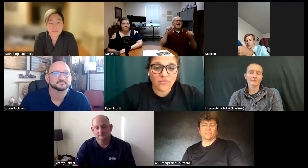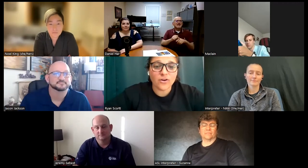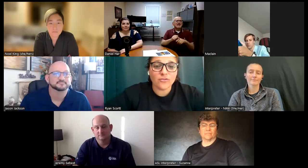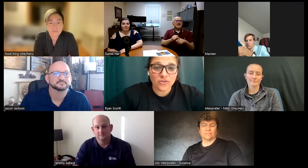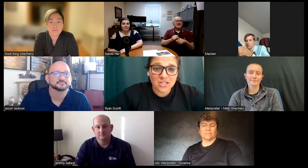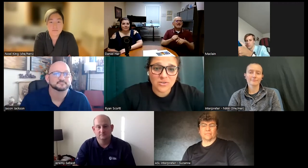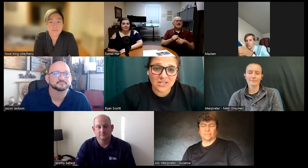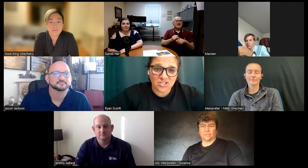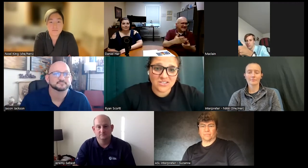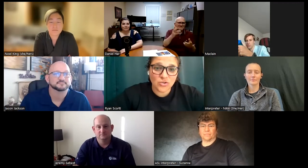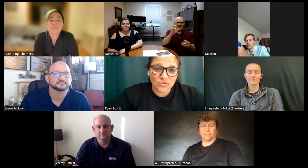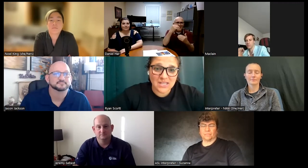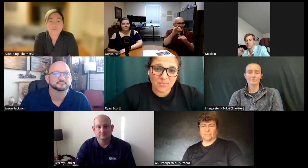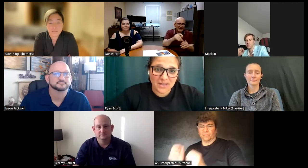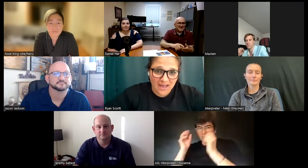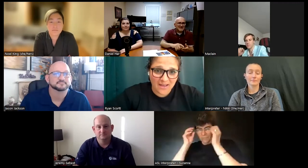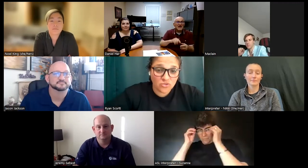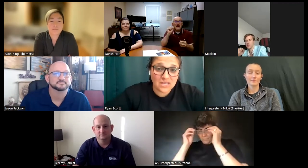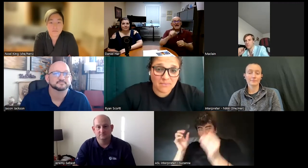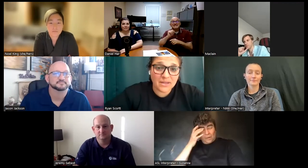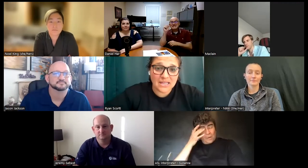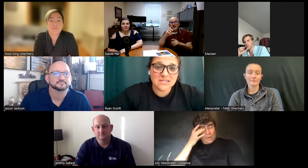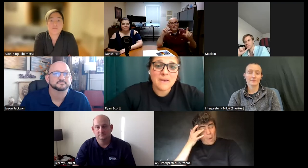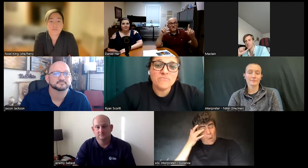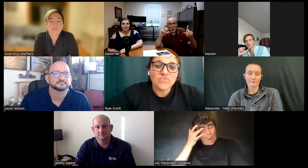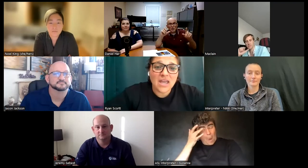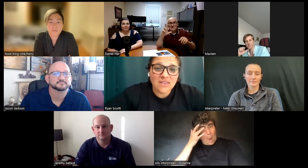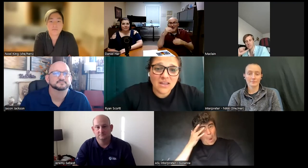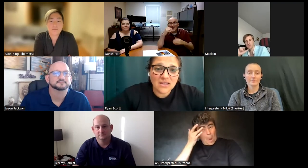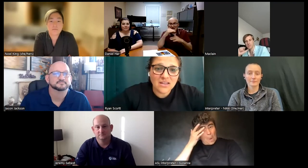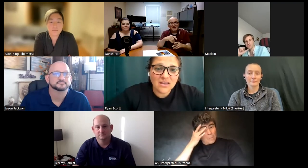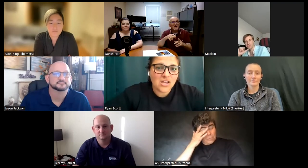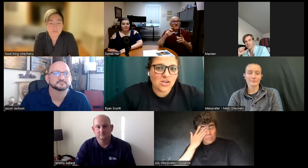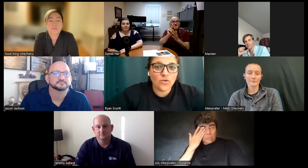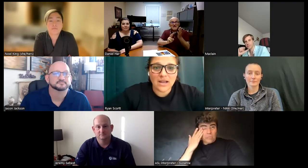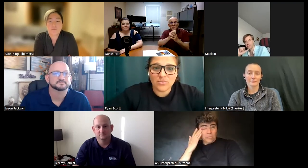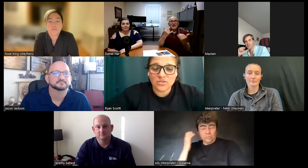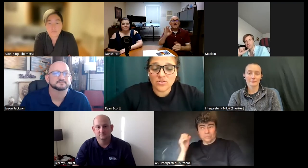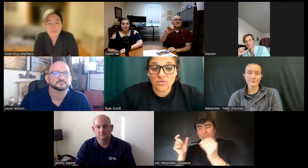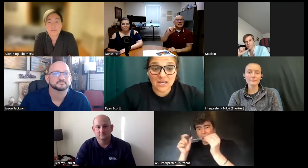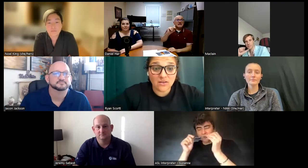for free communication to take crap to take place and then we were able to send